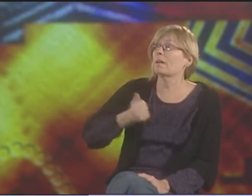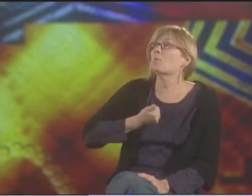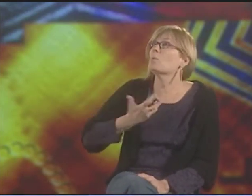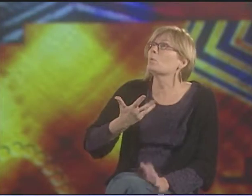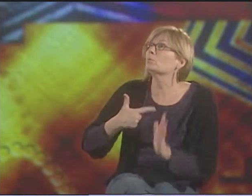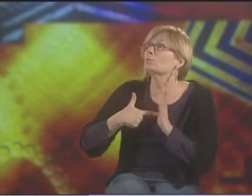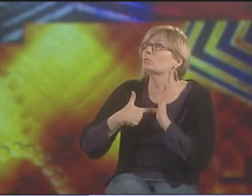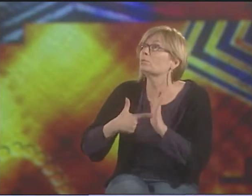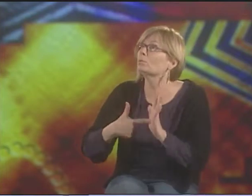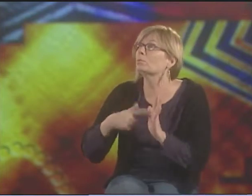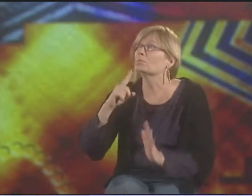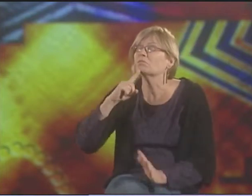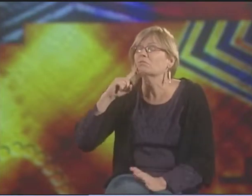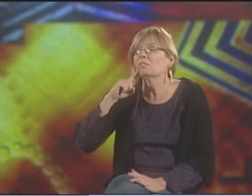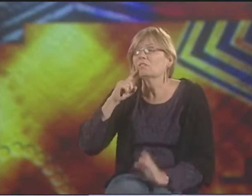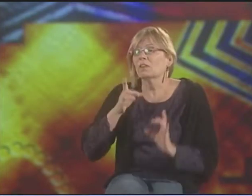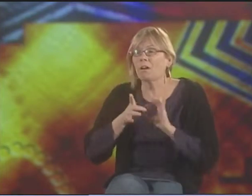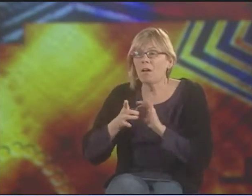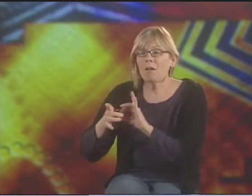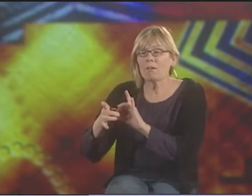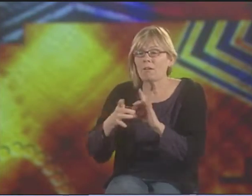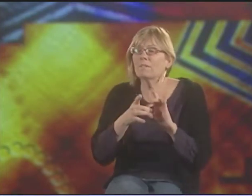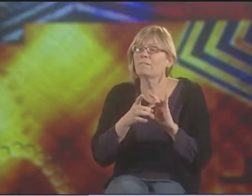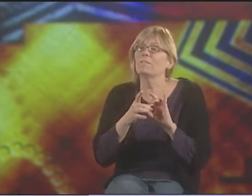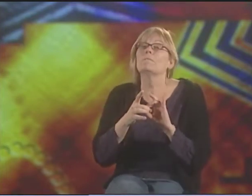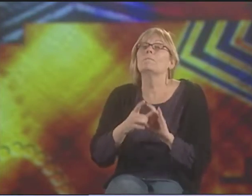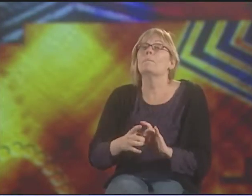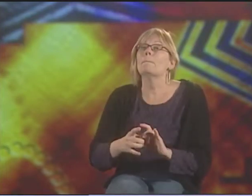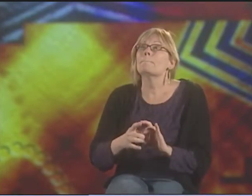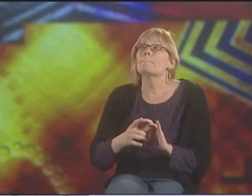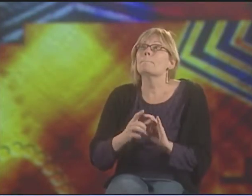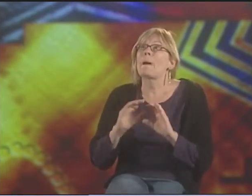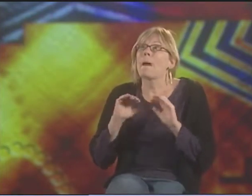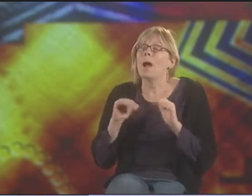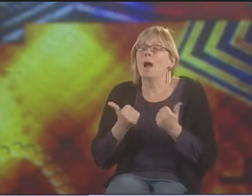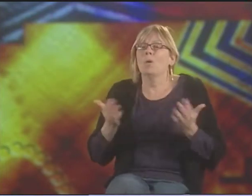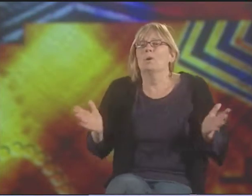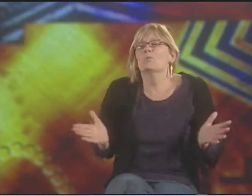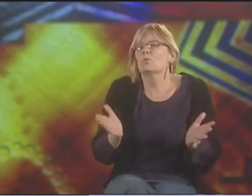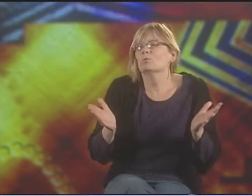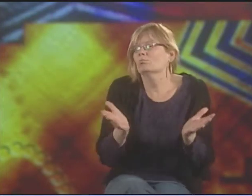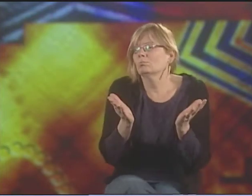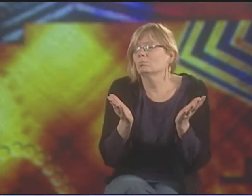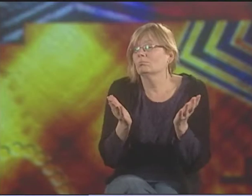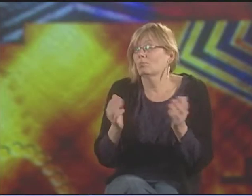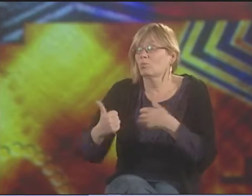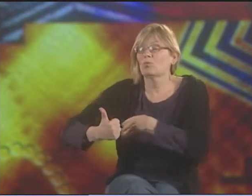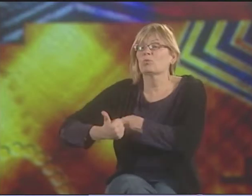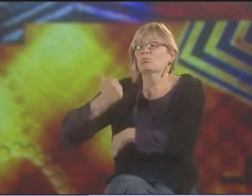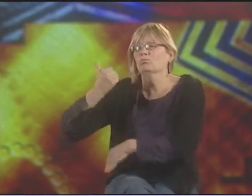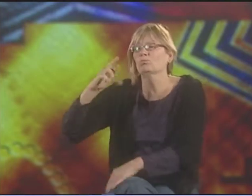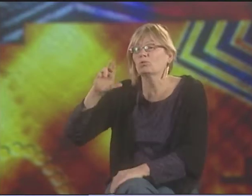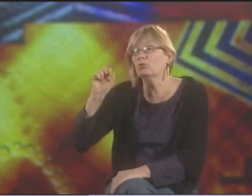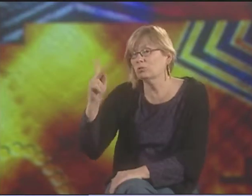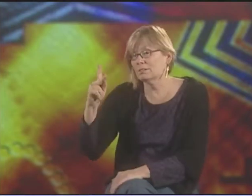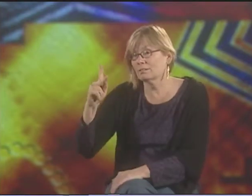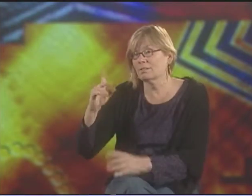SO I THINK THAT POEM SHOWS THAT WE DO HAVE LINKAGES, WE DO HAVE CONNECTIONS, BUT HOW DO WE ENCOURAGE THOSE?